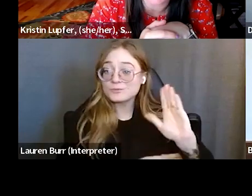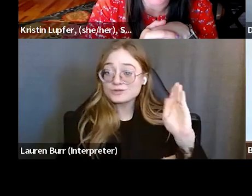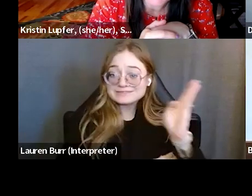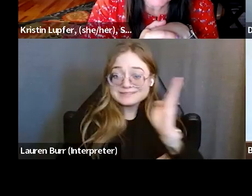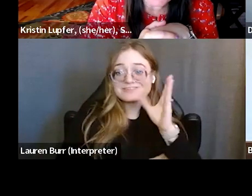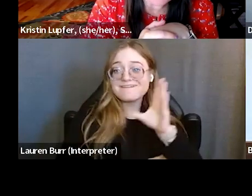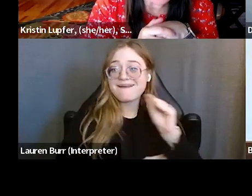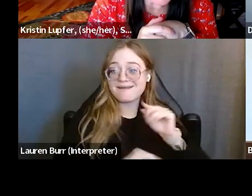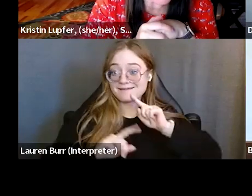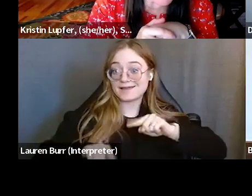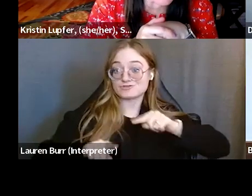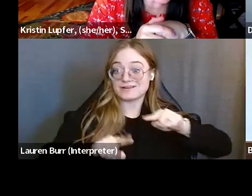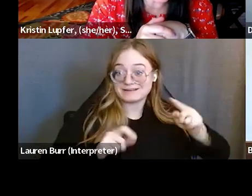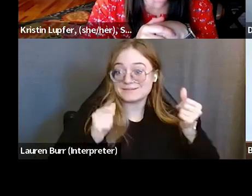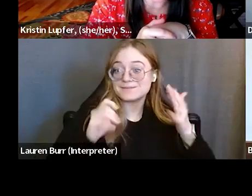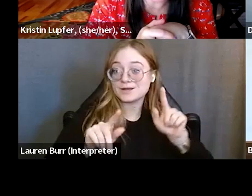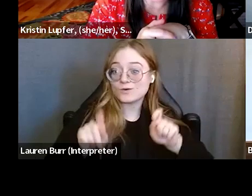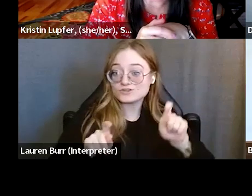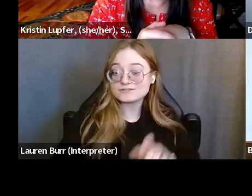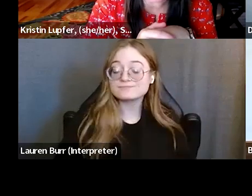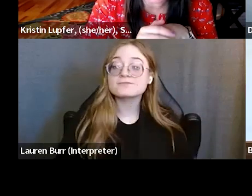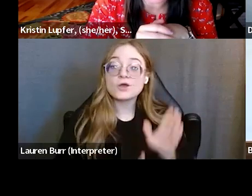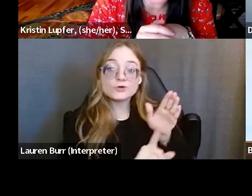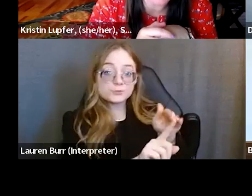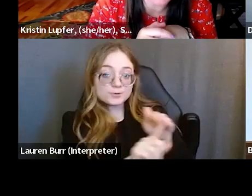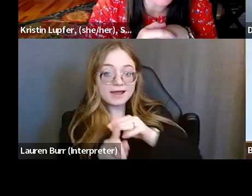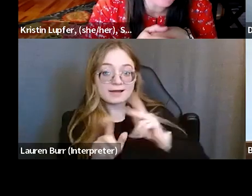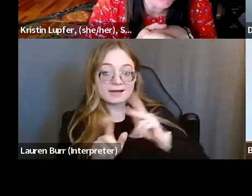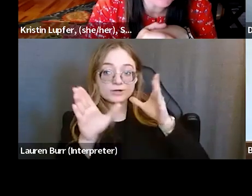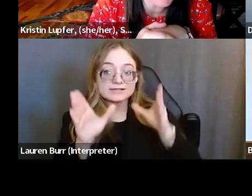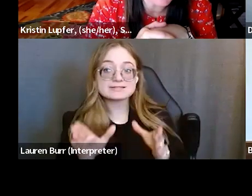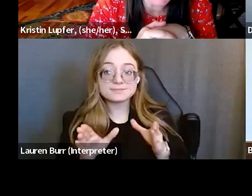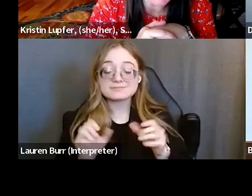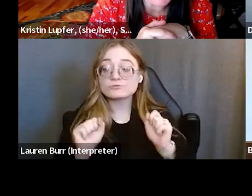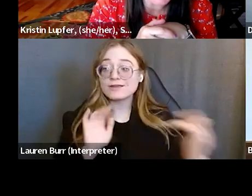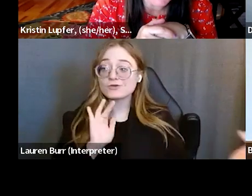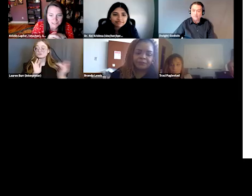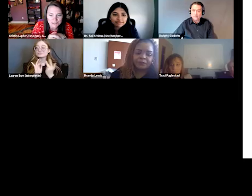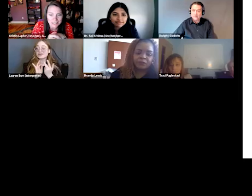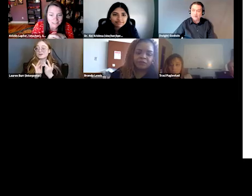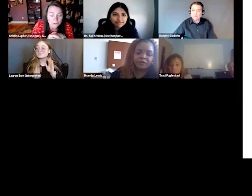So, a reminder to all of our participants on the webinar, you can reach out to your SOAR TA Center liaison